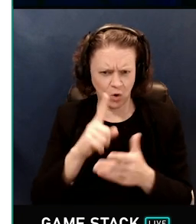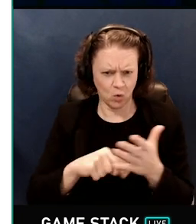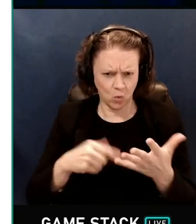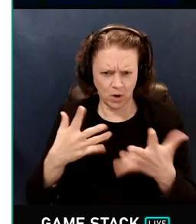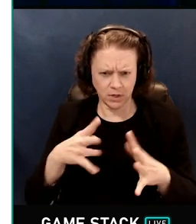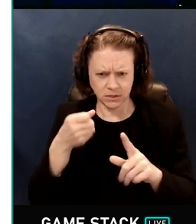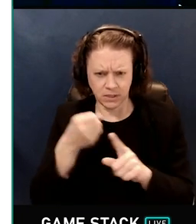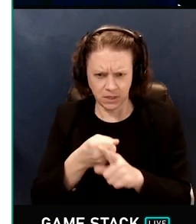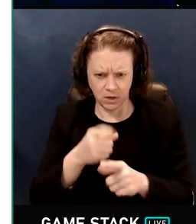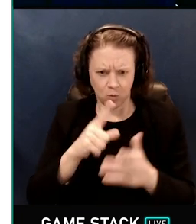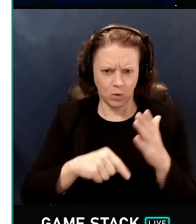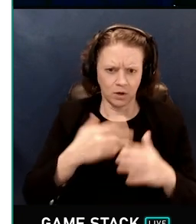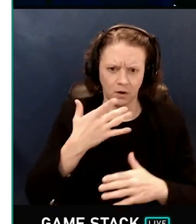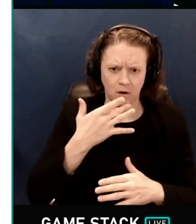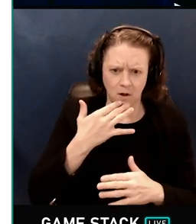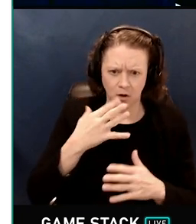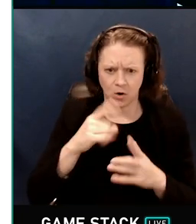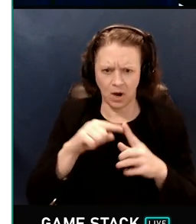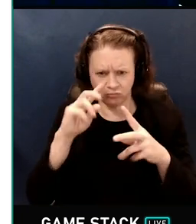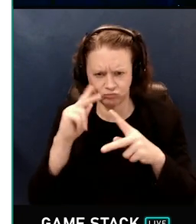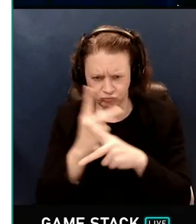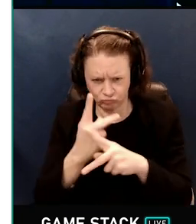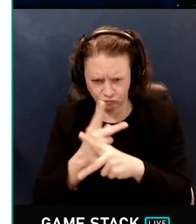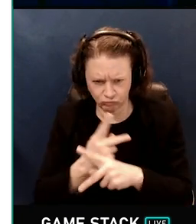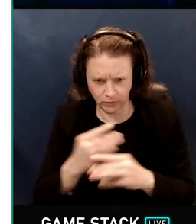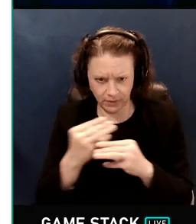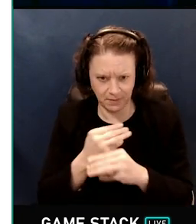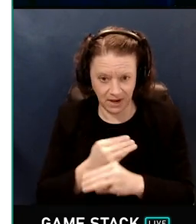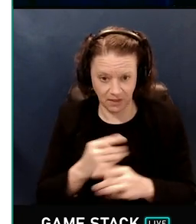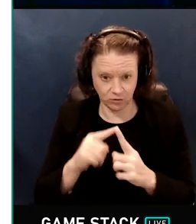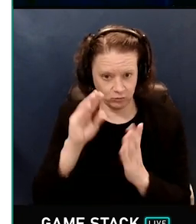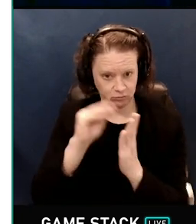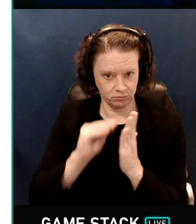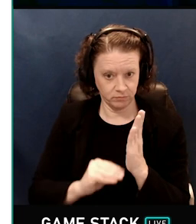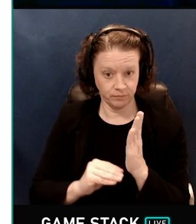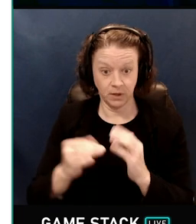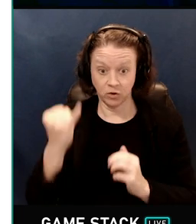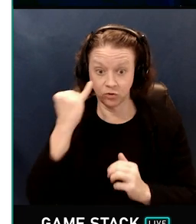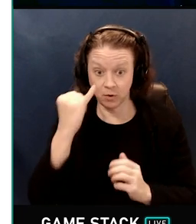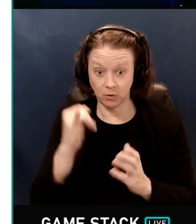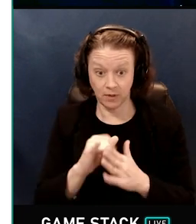back along the ray that we're asking for. Now, of course, if this actually existed,